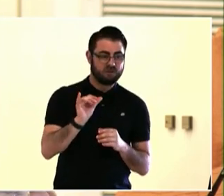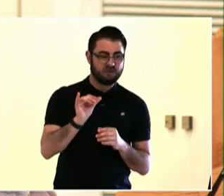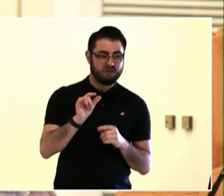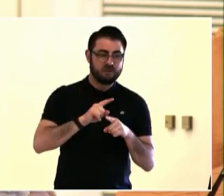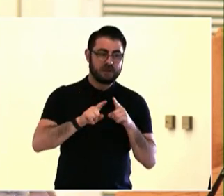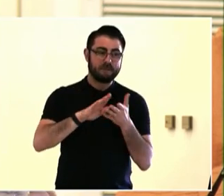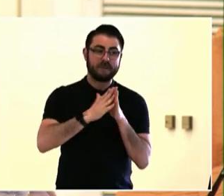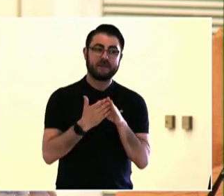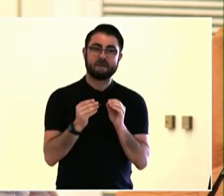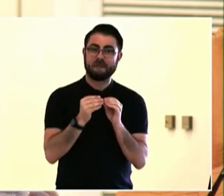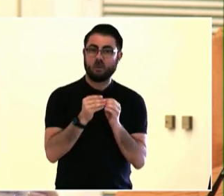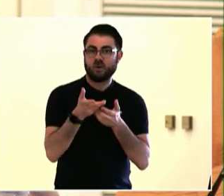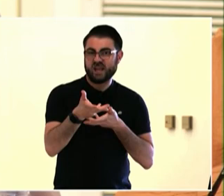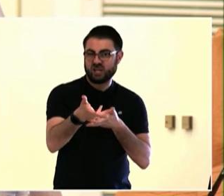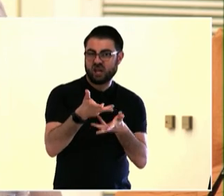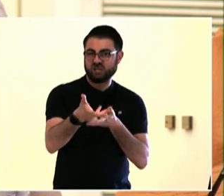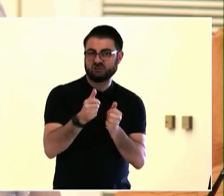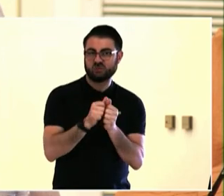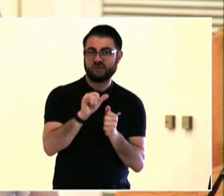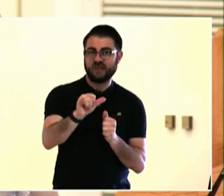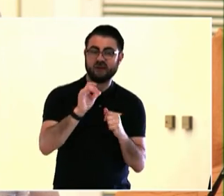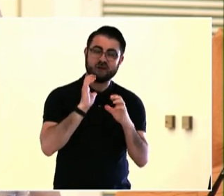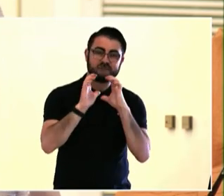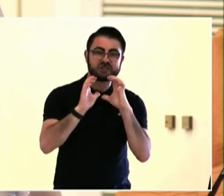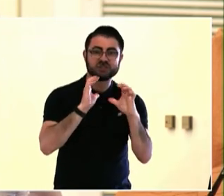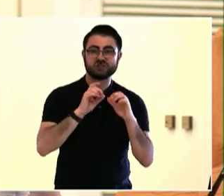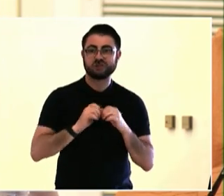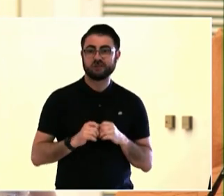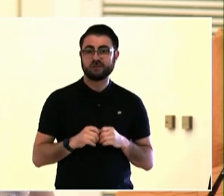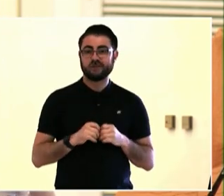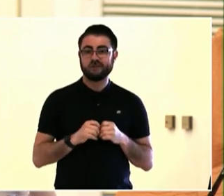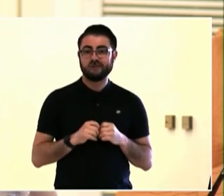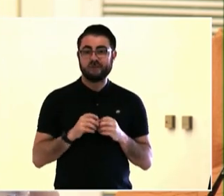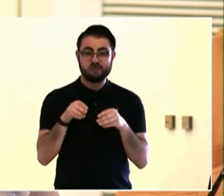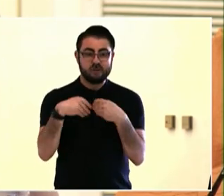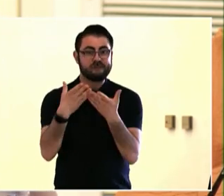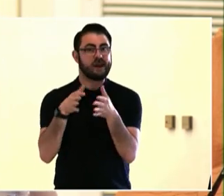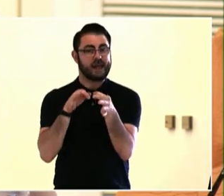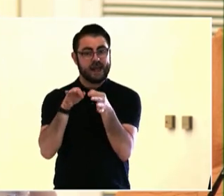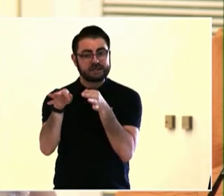It's not a resident's responsibility to understand how government works.